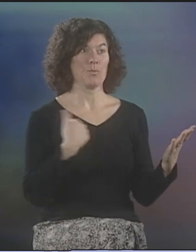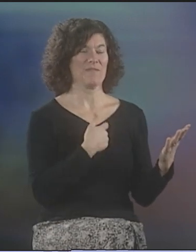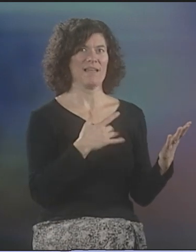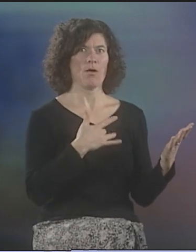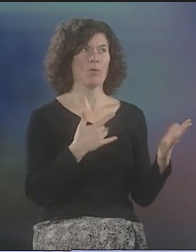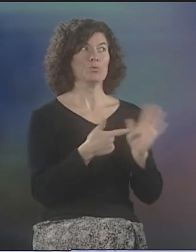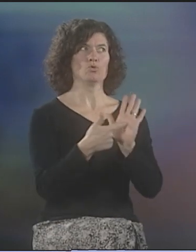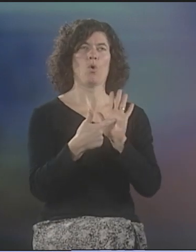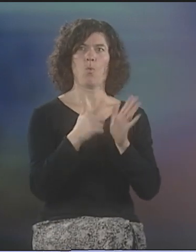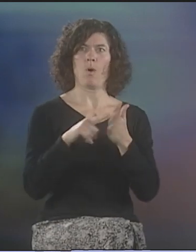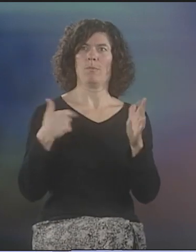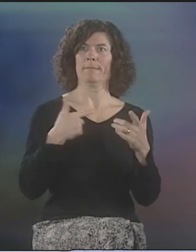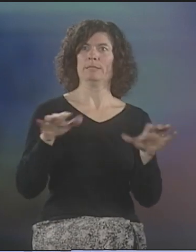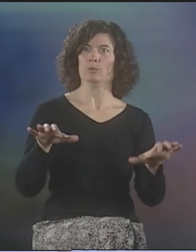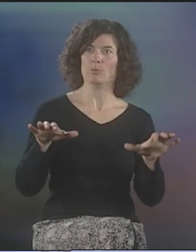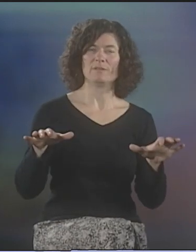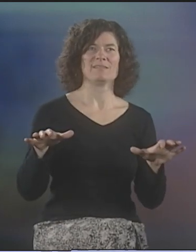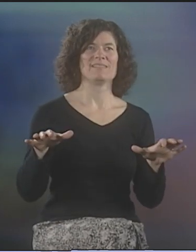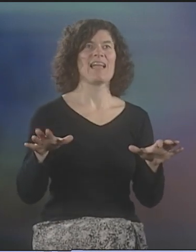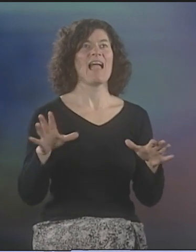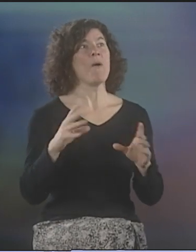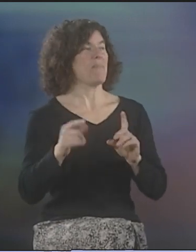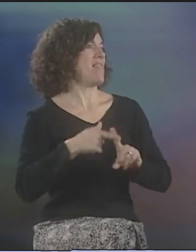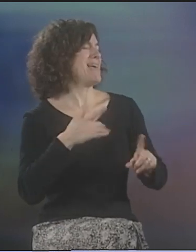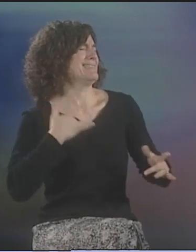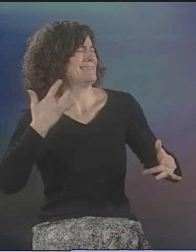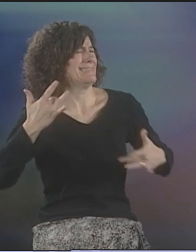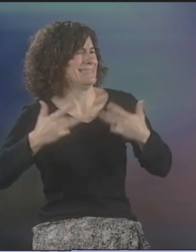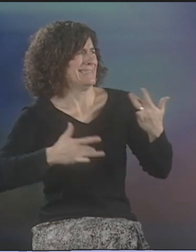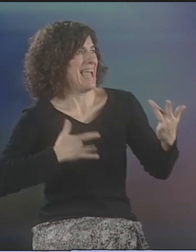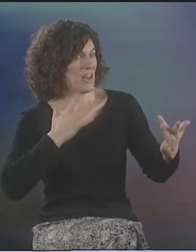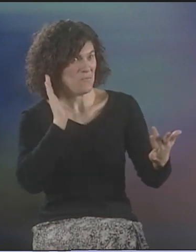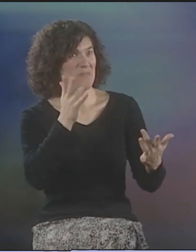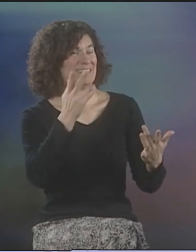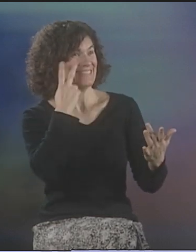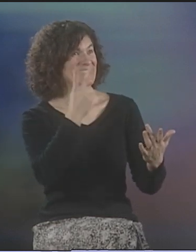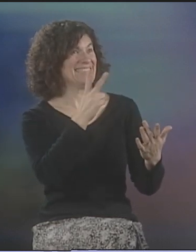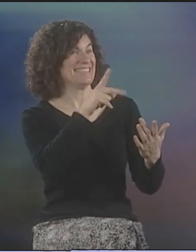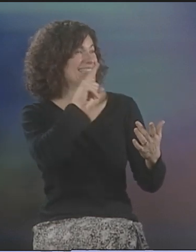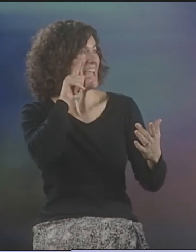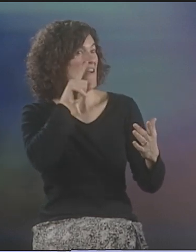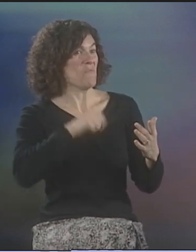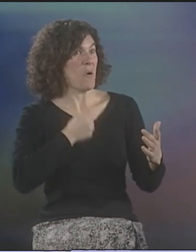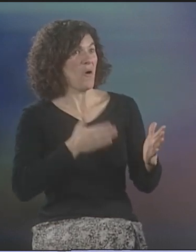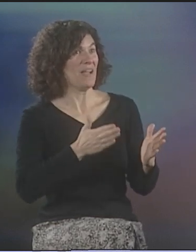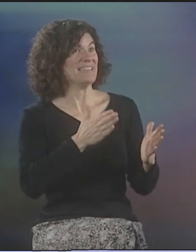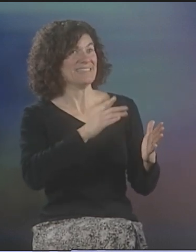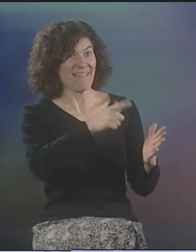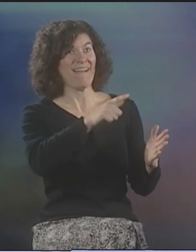AND SEE WHAT WE'D BEEN UP TO. SO, HERE IT IS. HERE'S WHAT WE'RE DOING. IT WAS VERY EXCITING, OF COURSE,